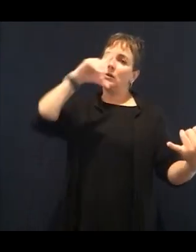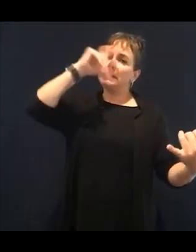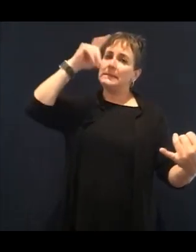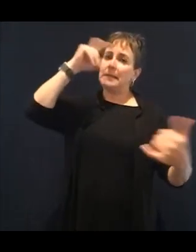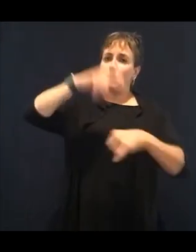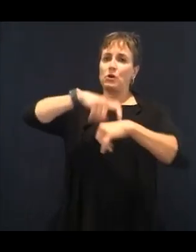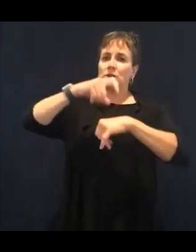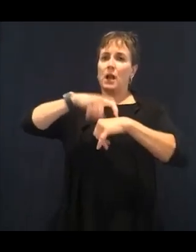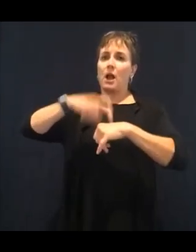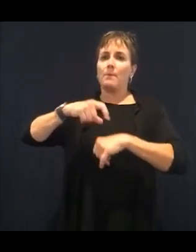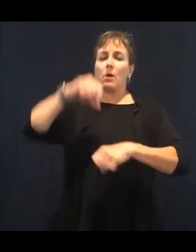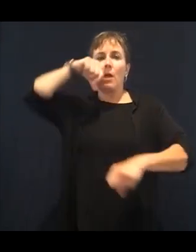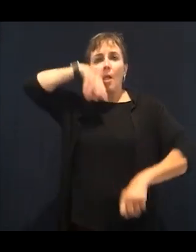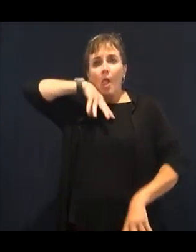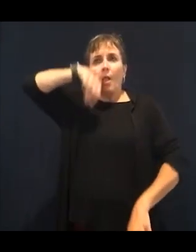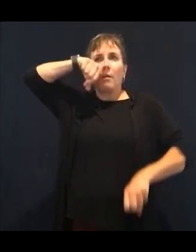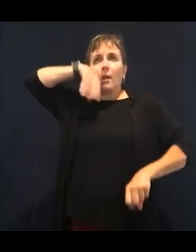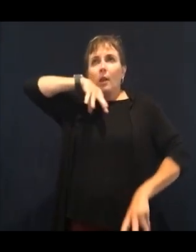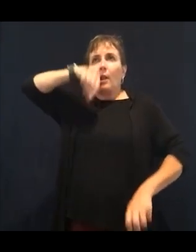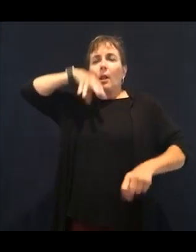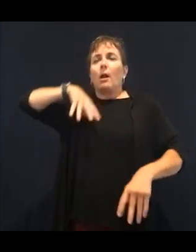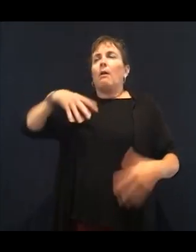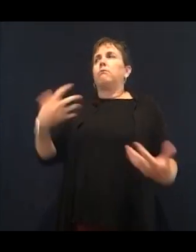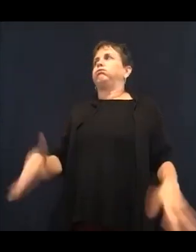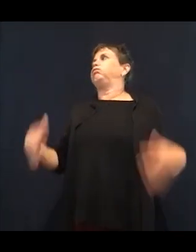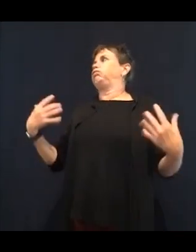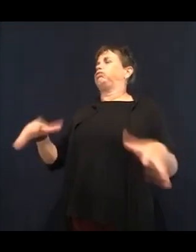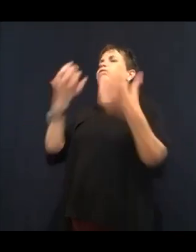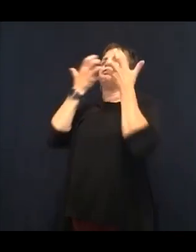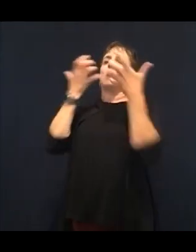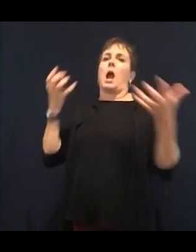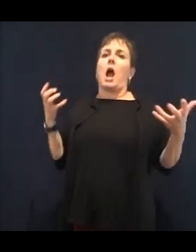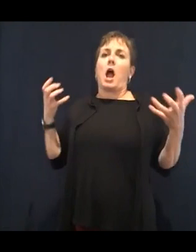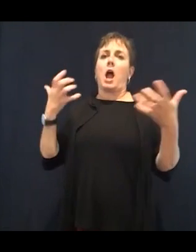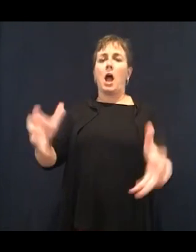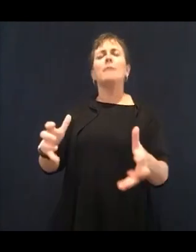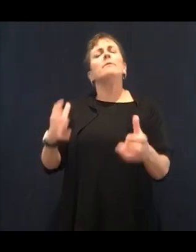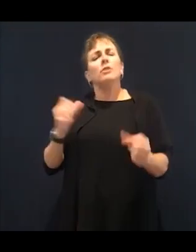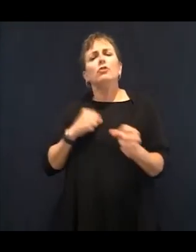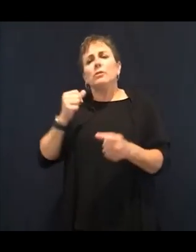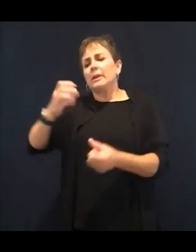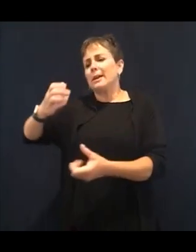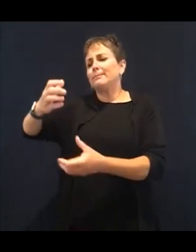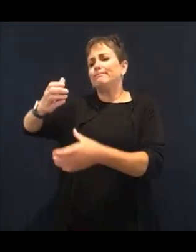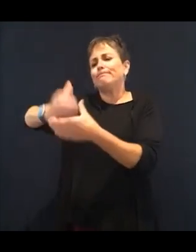of ice in your water, but do not drink a bunch of ice water. Your body